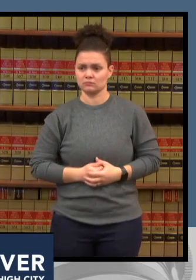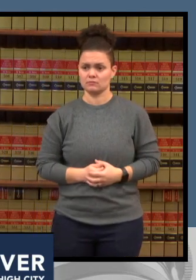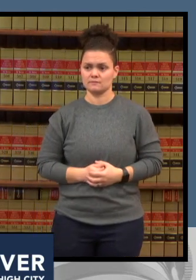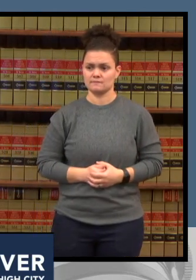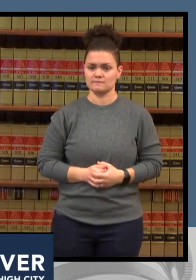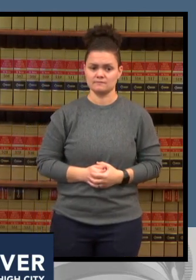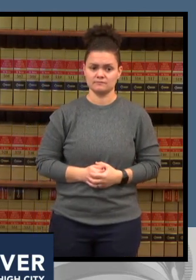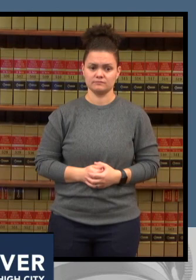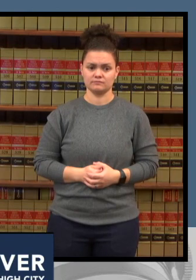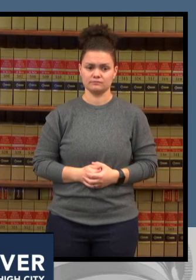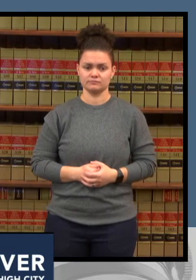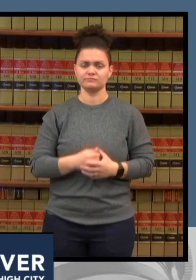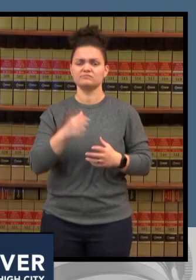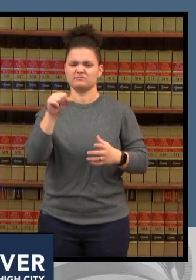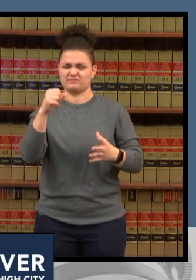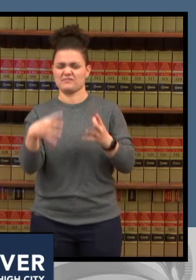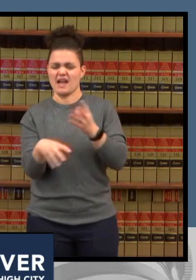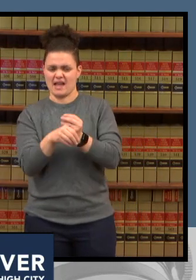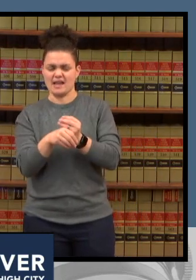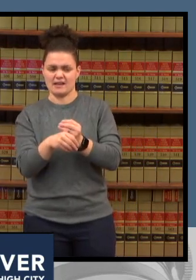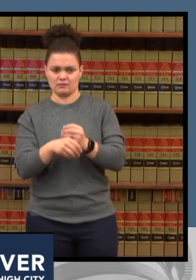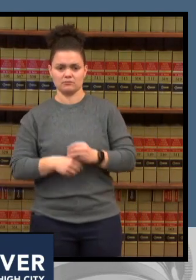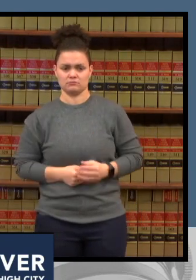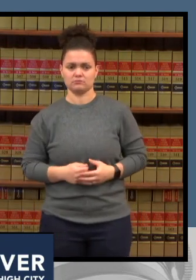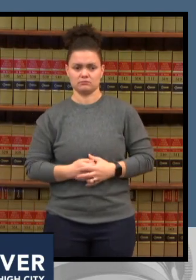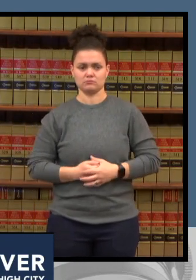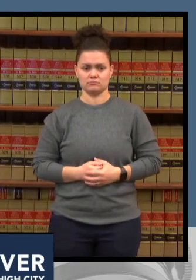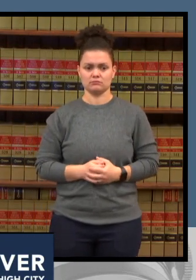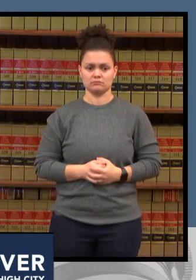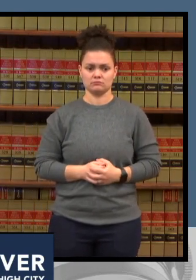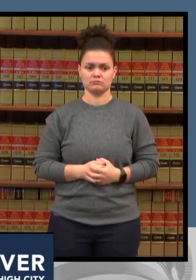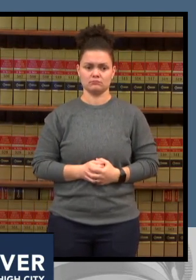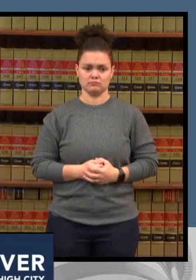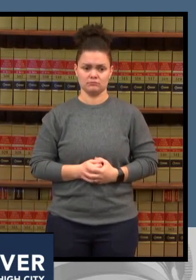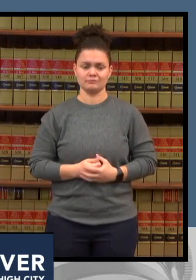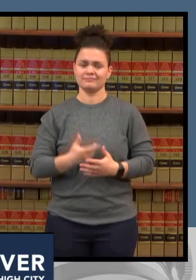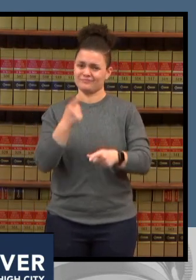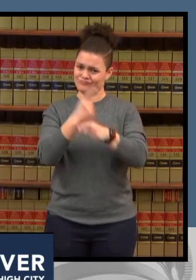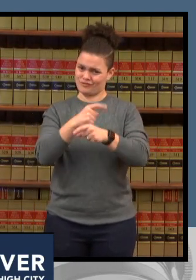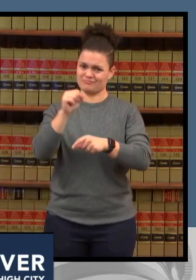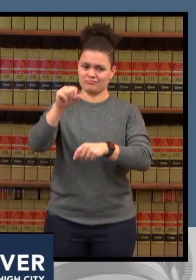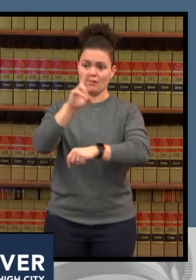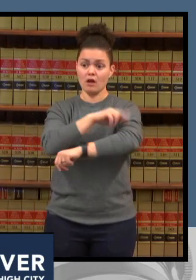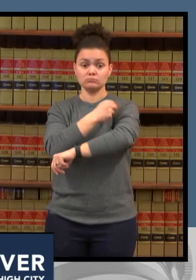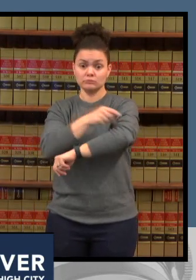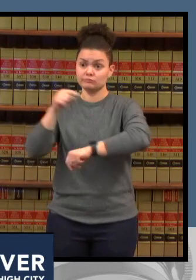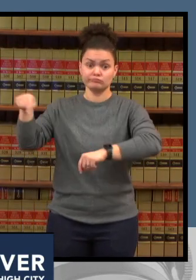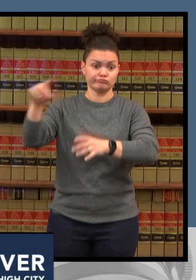yes i again we do work all together um um as far as transferring patients and